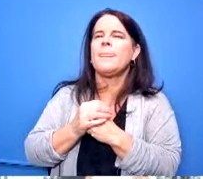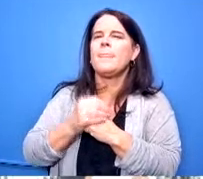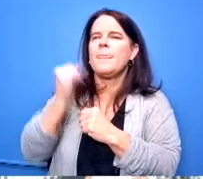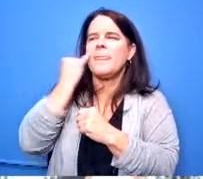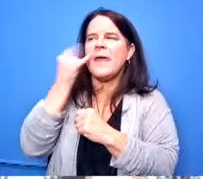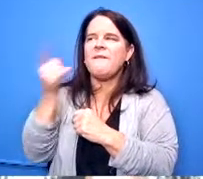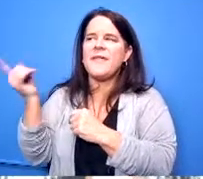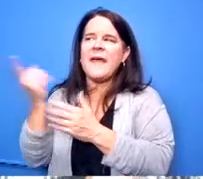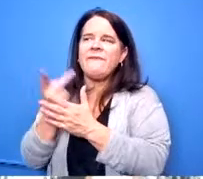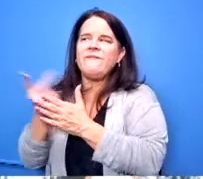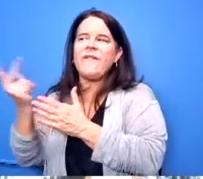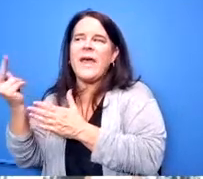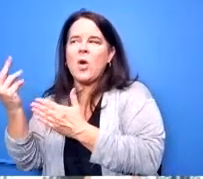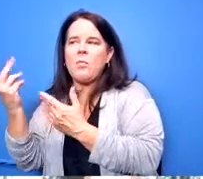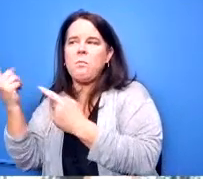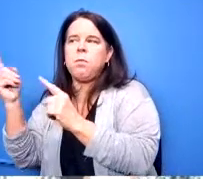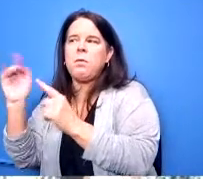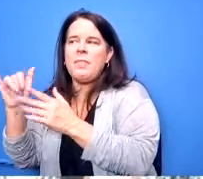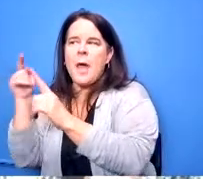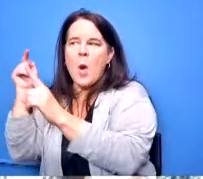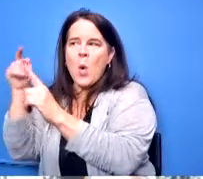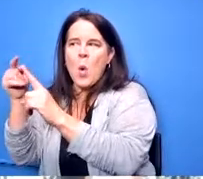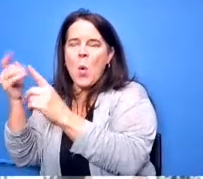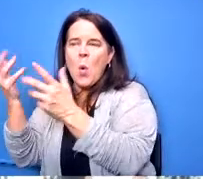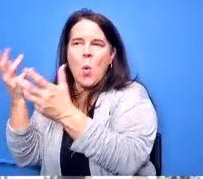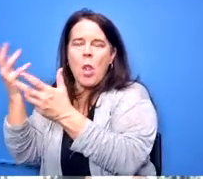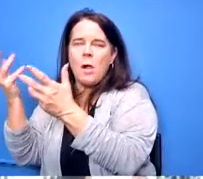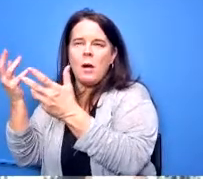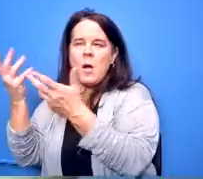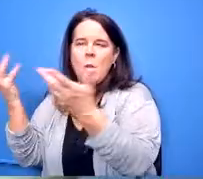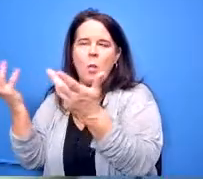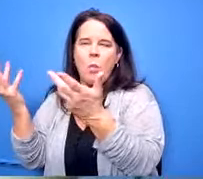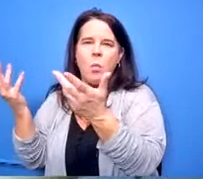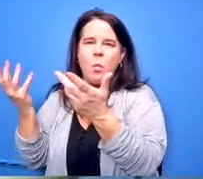fail to pay their contractors or any of those type of things what type of penalties are put